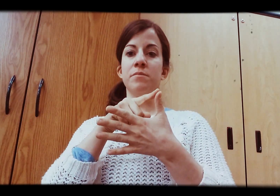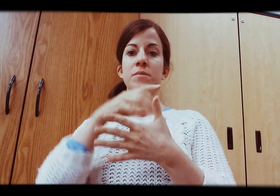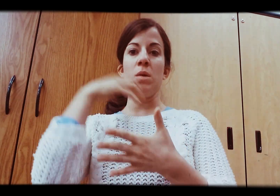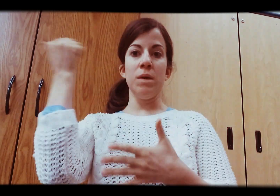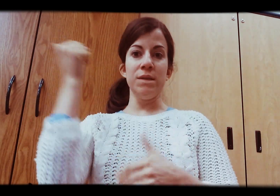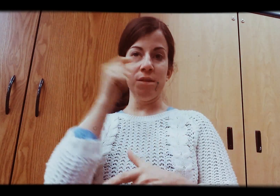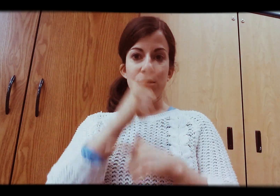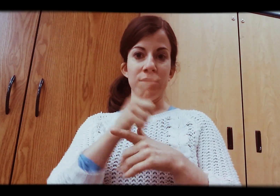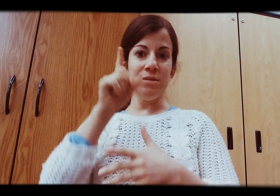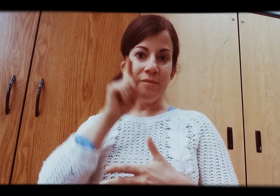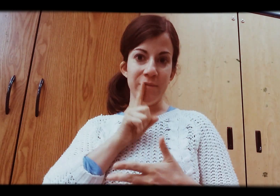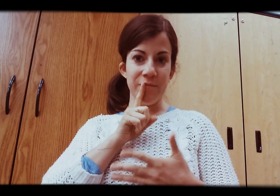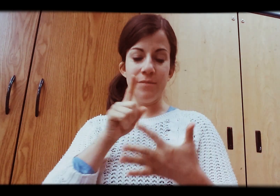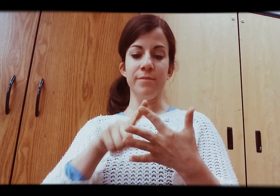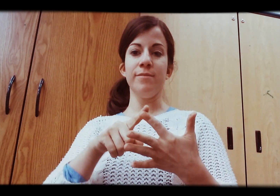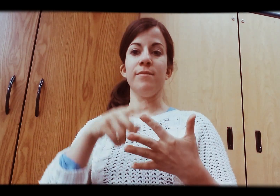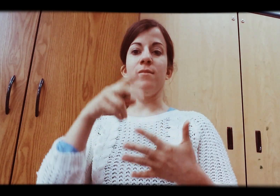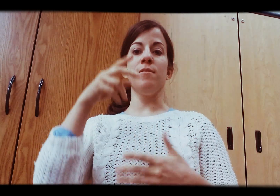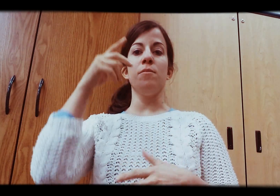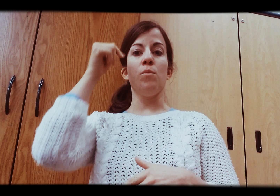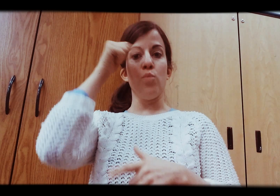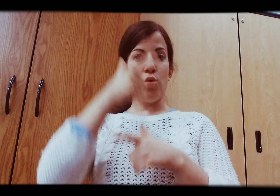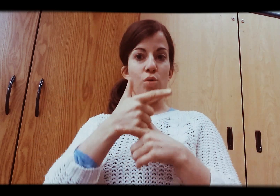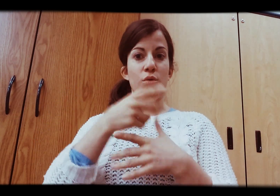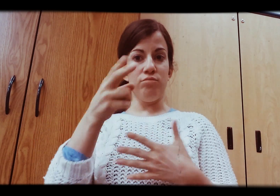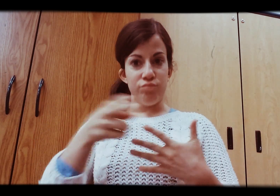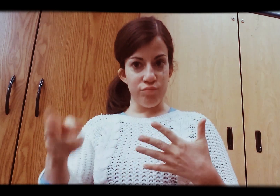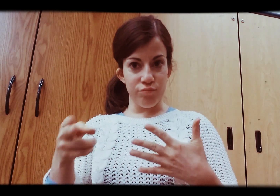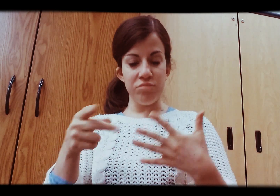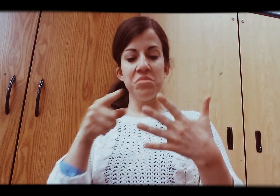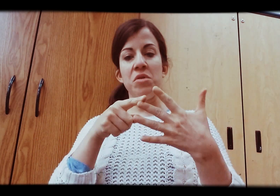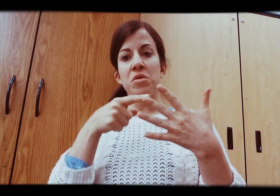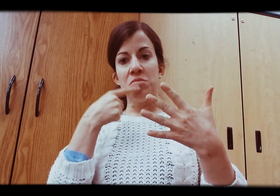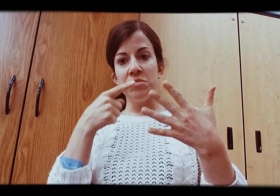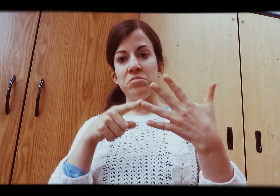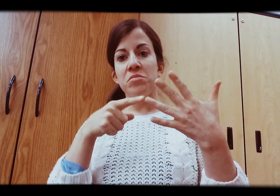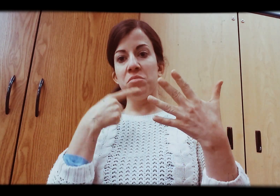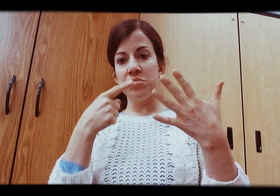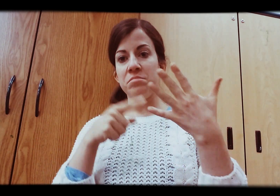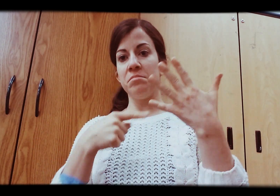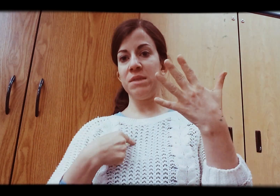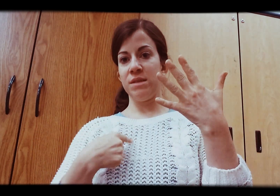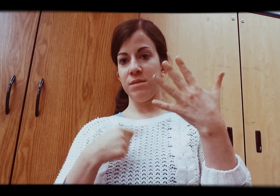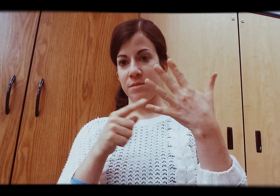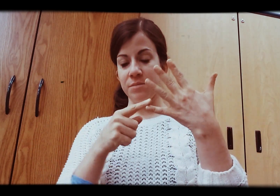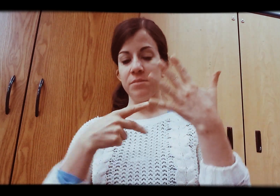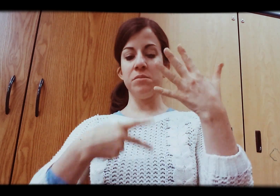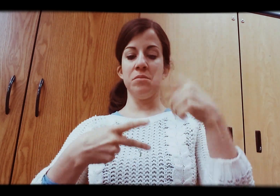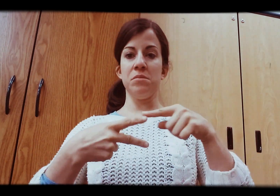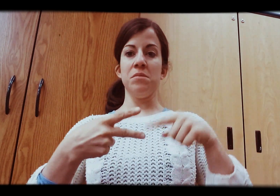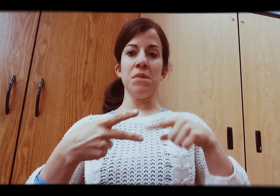My oldest sister is deaf. My older brother is hard of hearing. Other siblings are hearing.